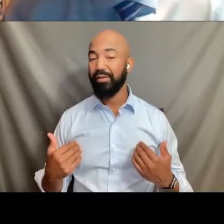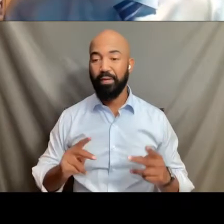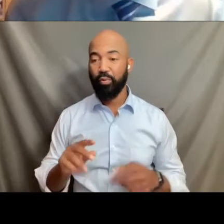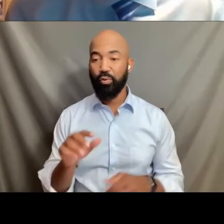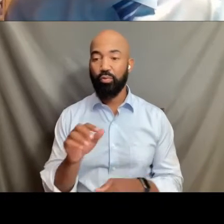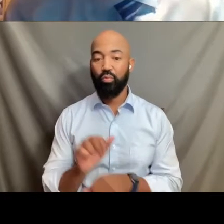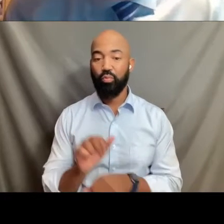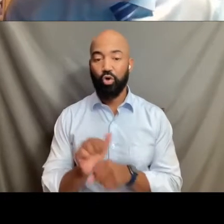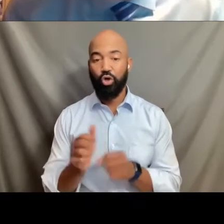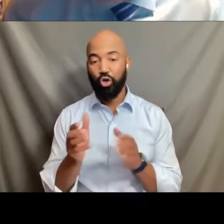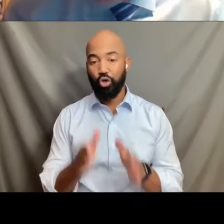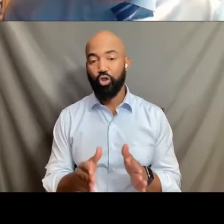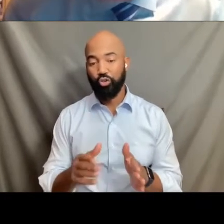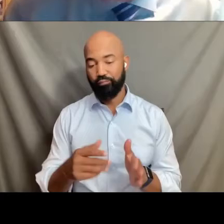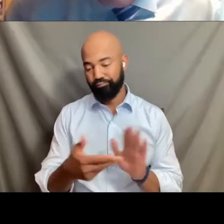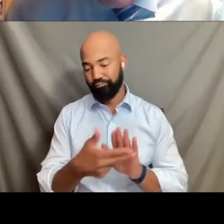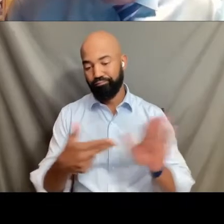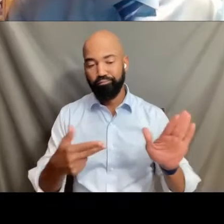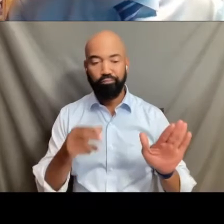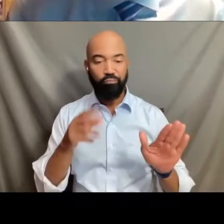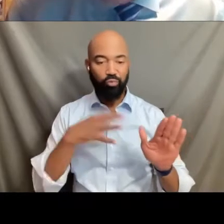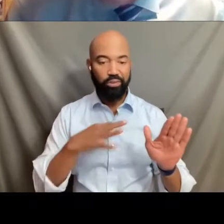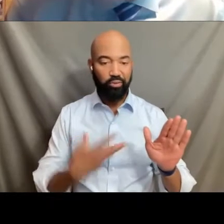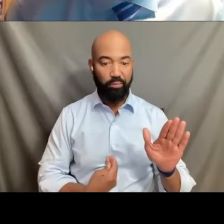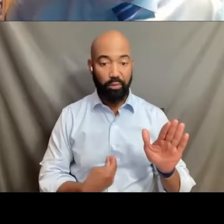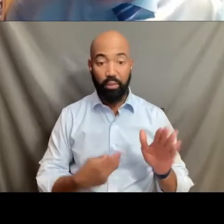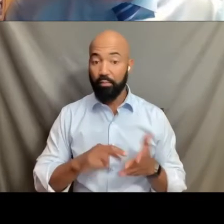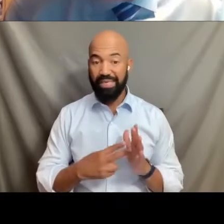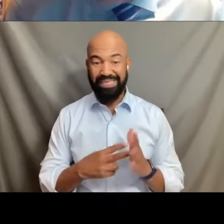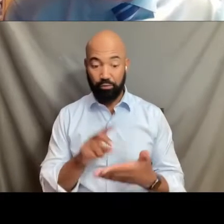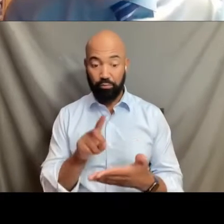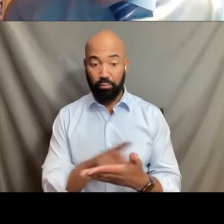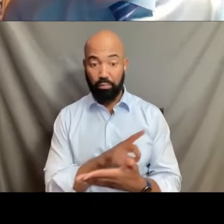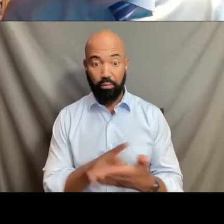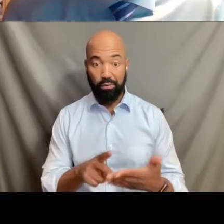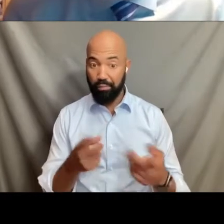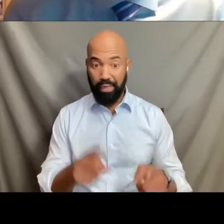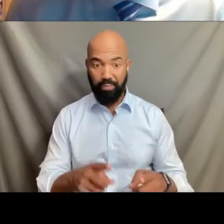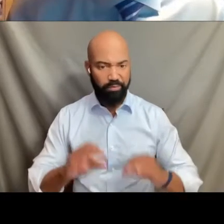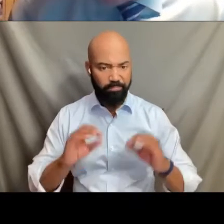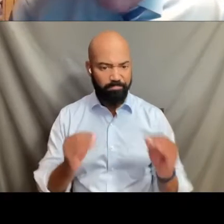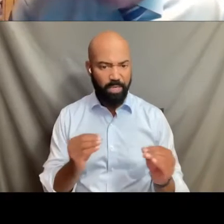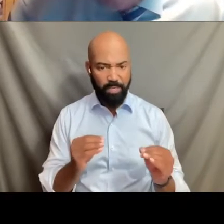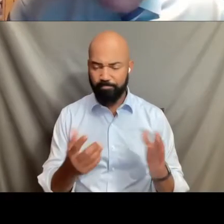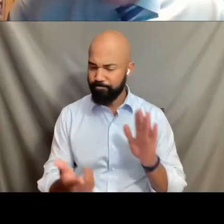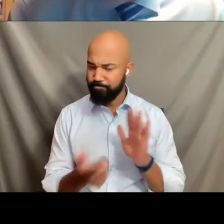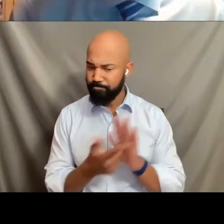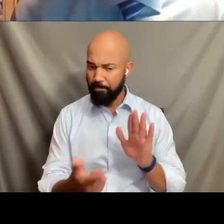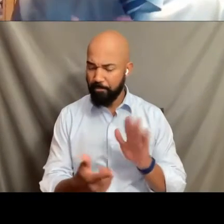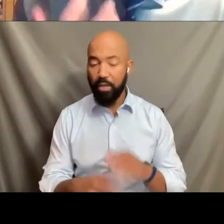ensure that there can be no discrimination inside those employment settings. And again, also applies to contractors.